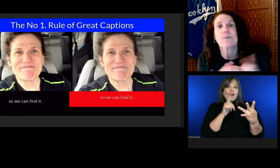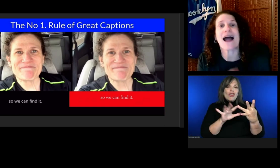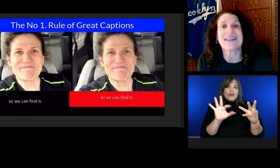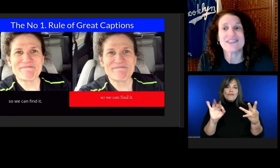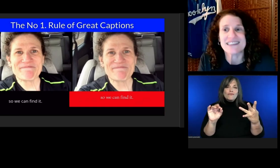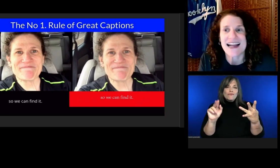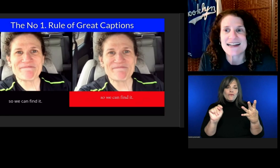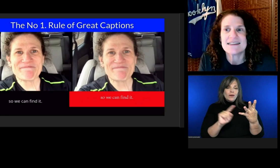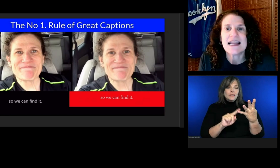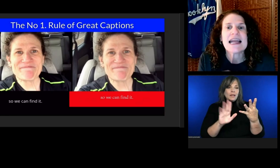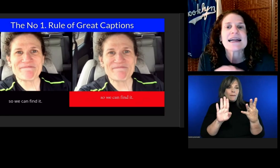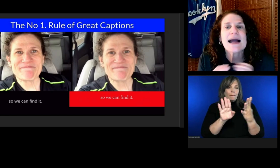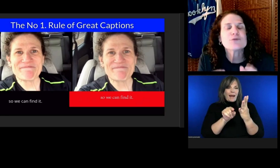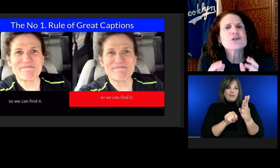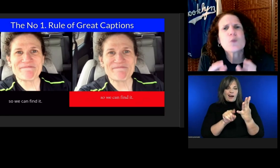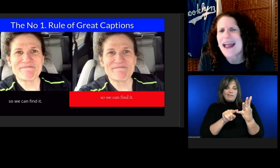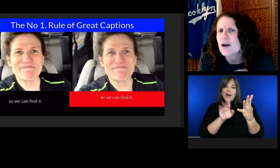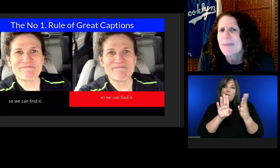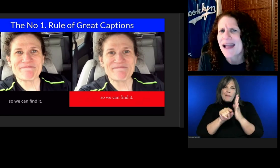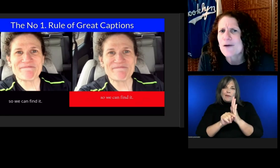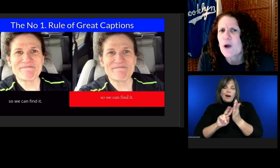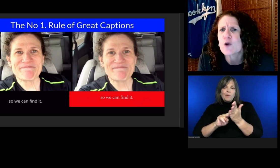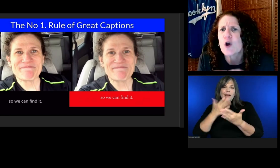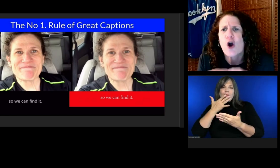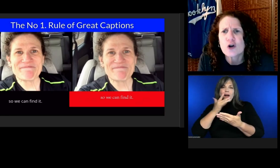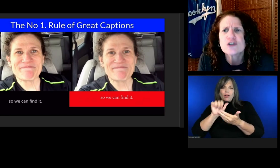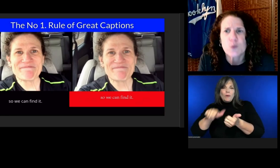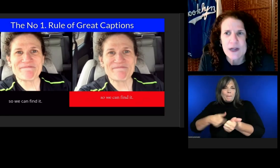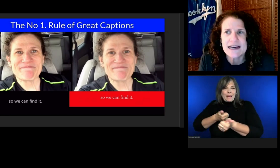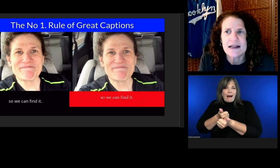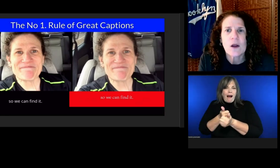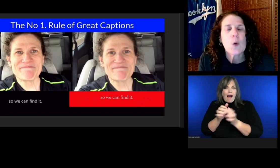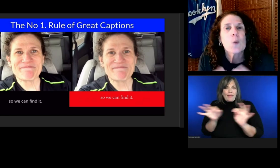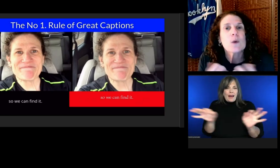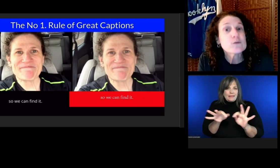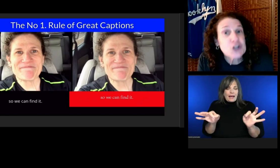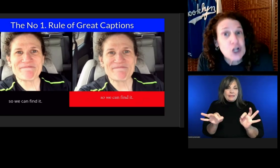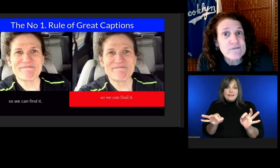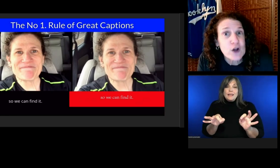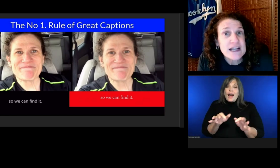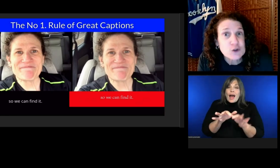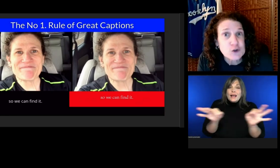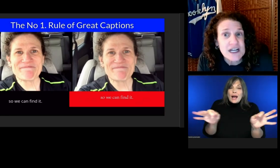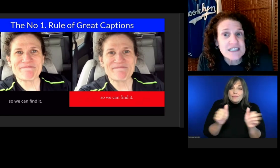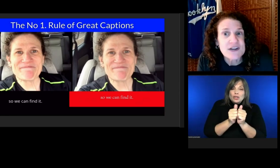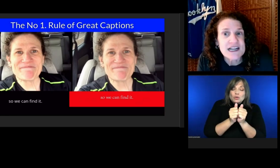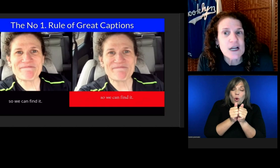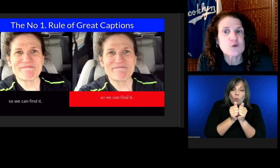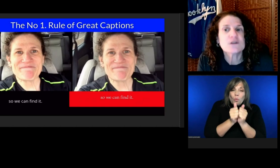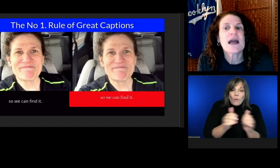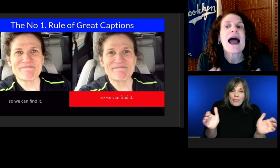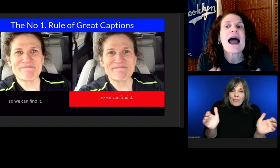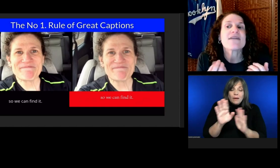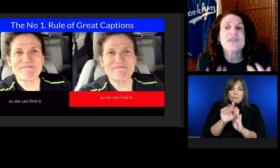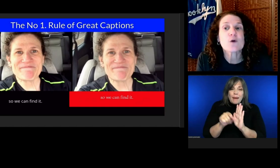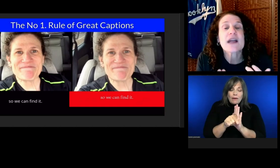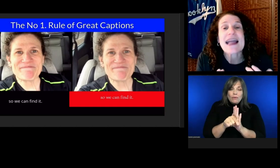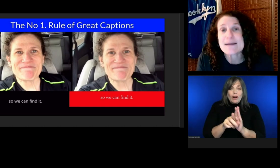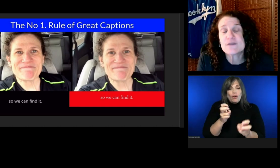Size, color, font, and background. Which is the color behind the text.